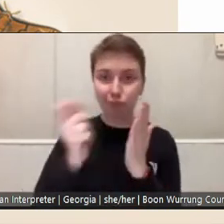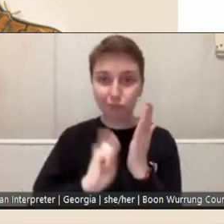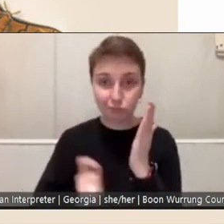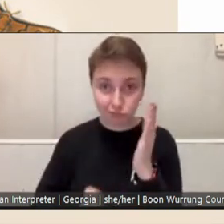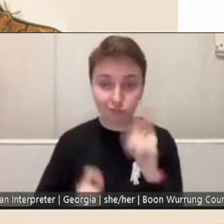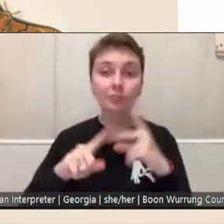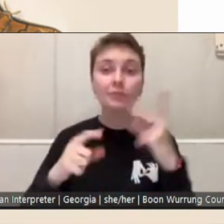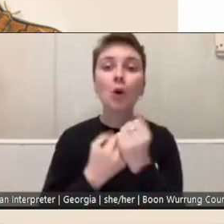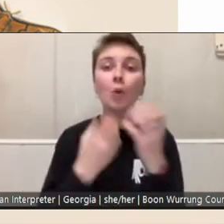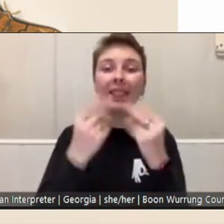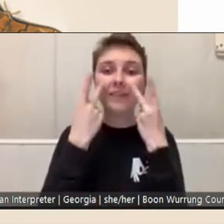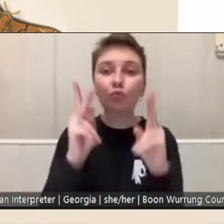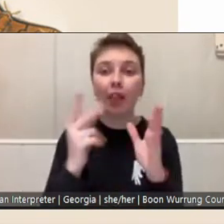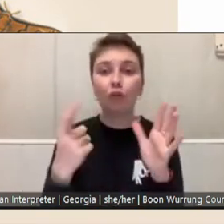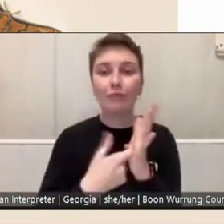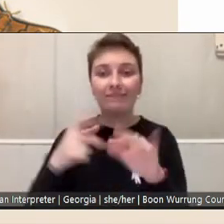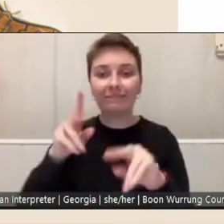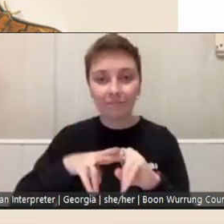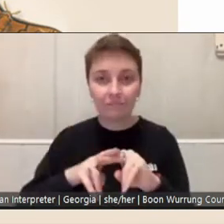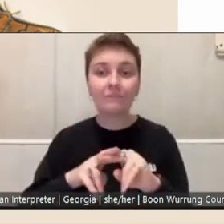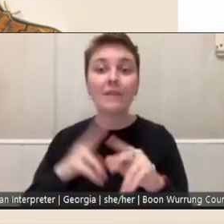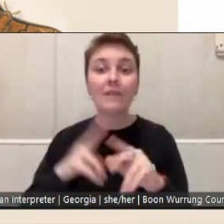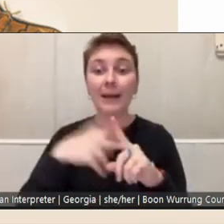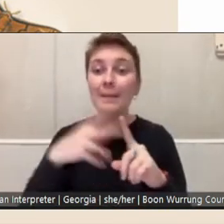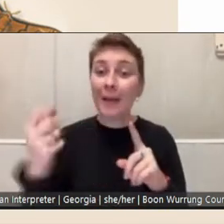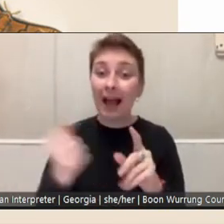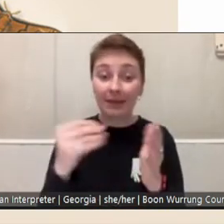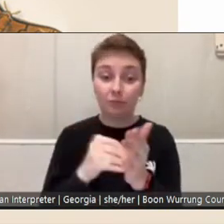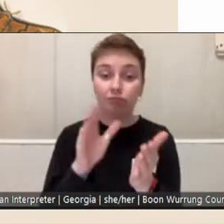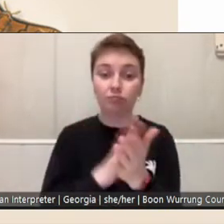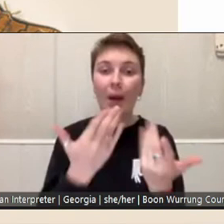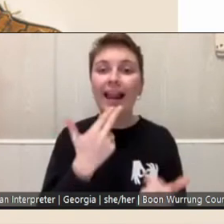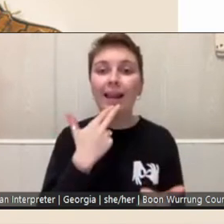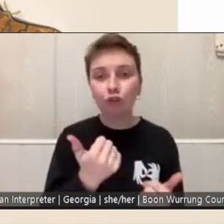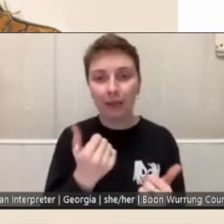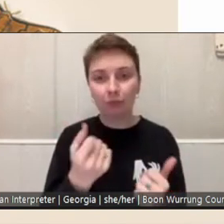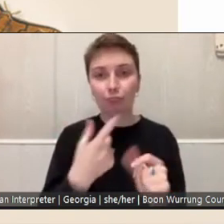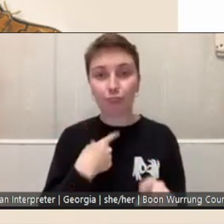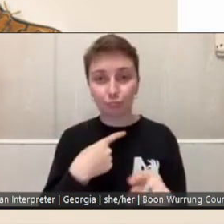Applications must be submitted electronically, and selection criteria includes standard of work,